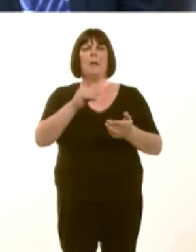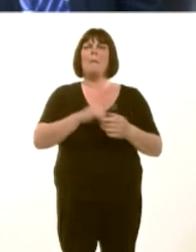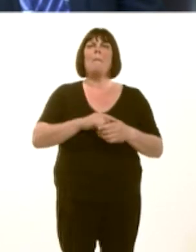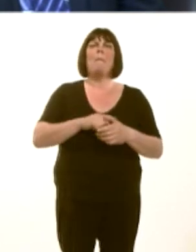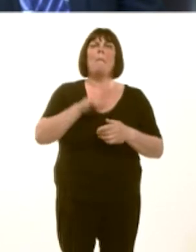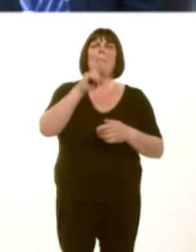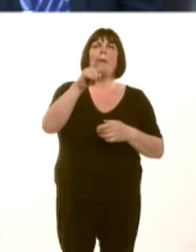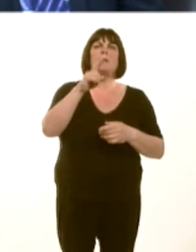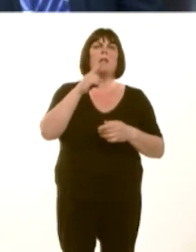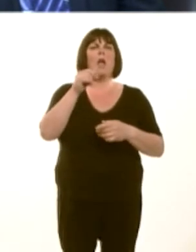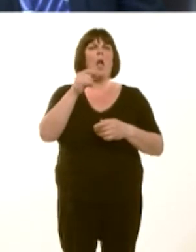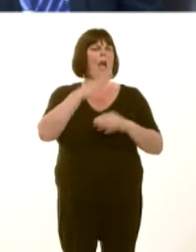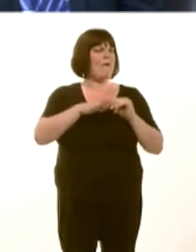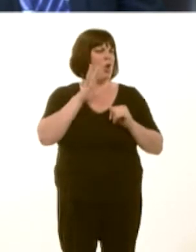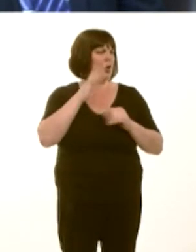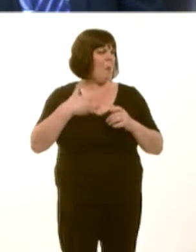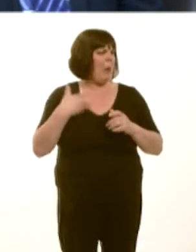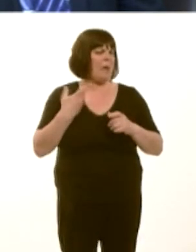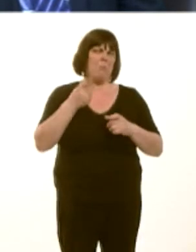with planning applications, but it is important, of course, to make sure that following what